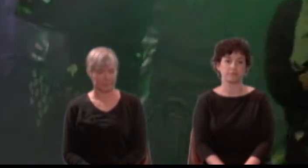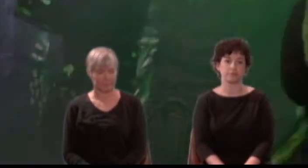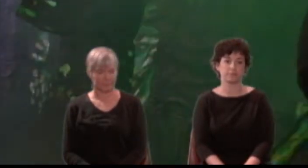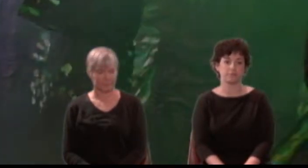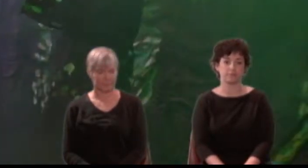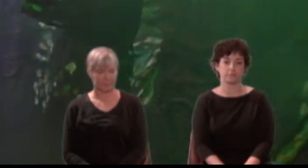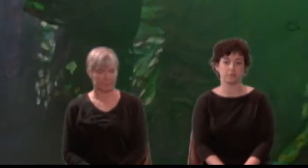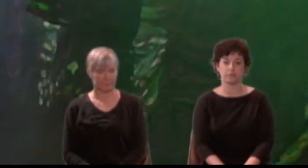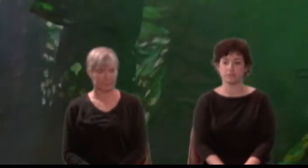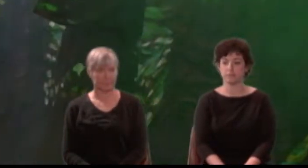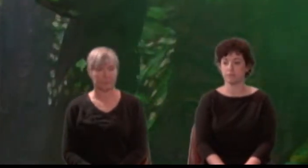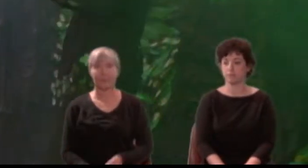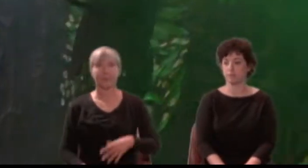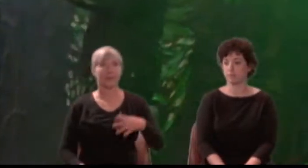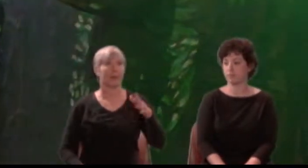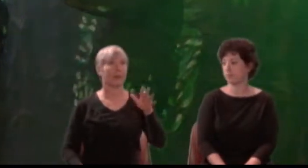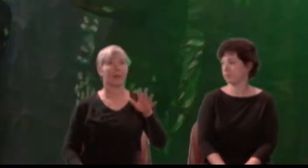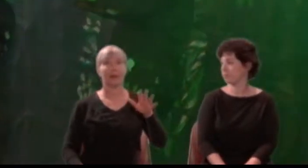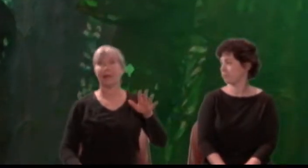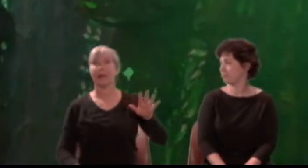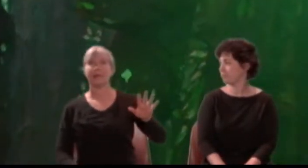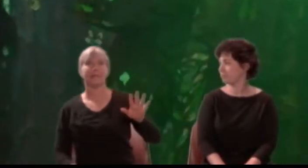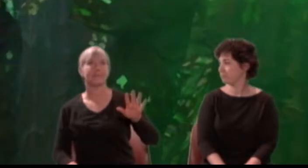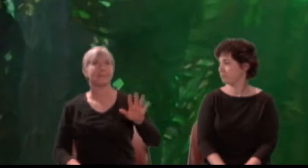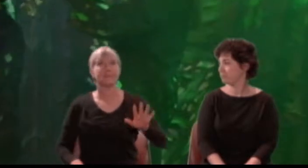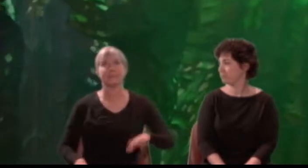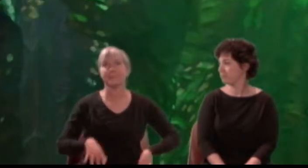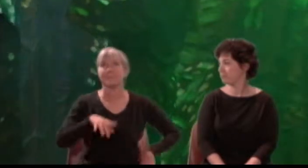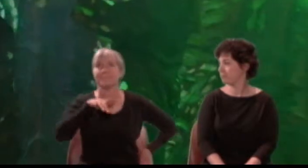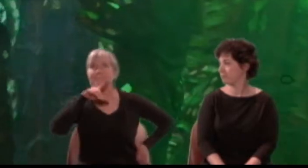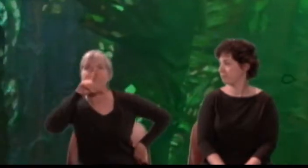Puck: I'll whip thee with a rod! Coward, why comest thou not?